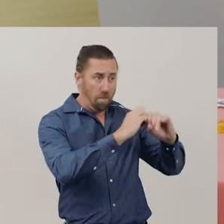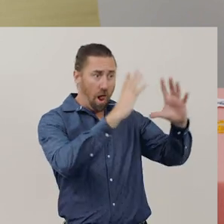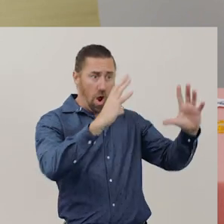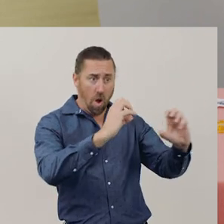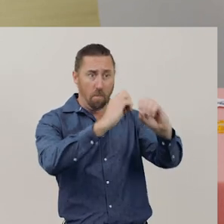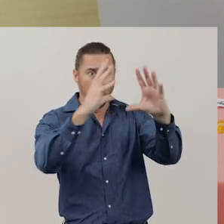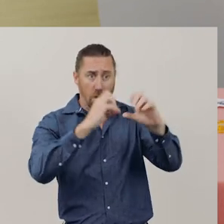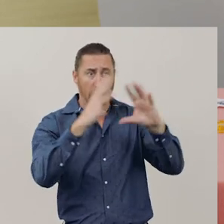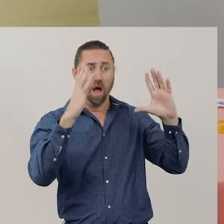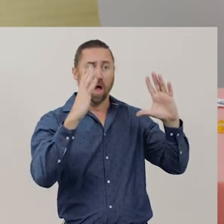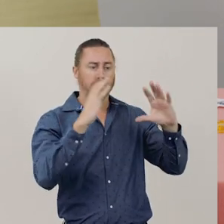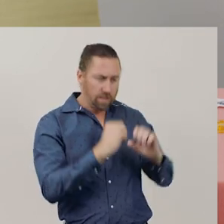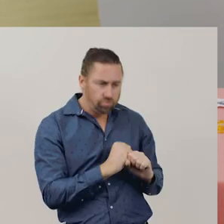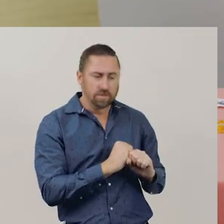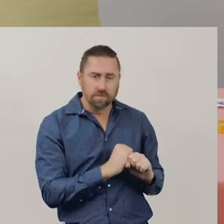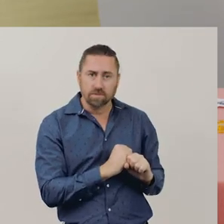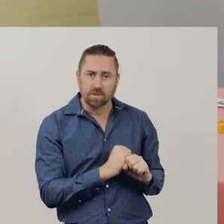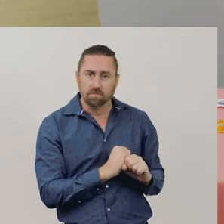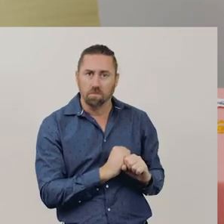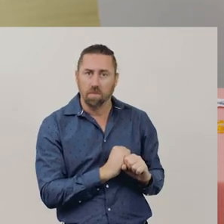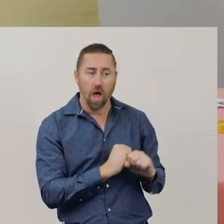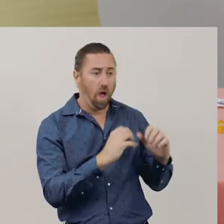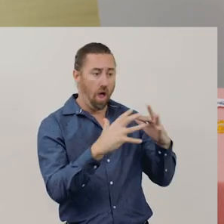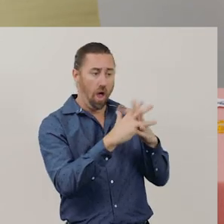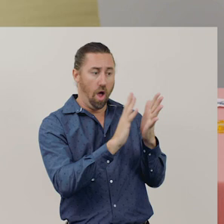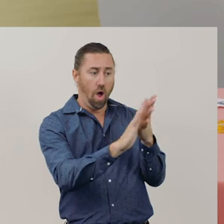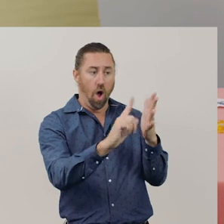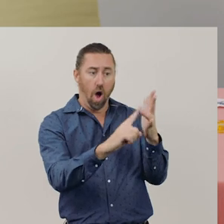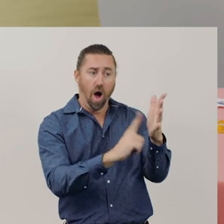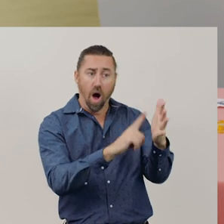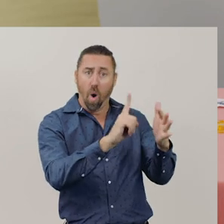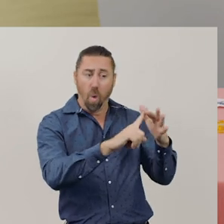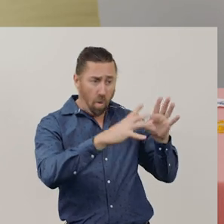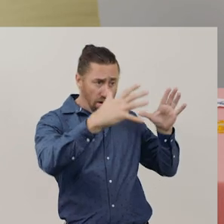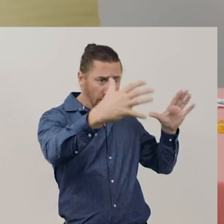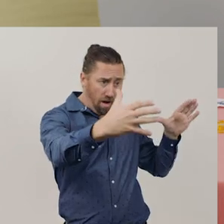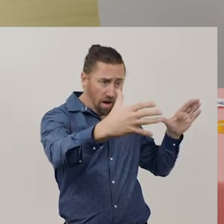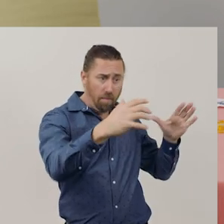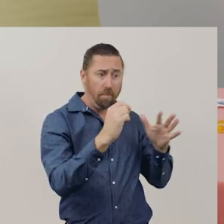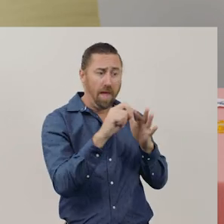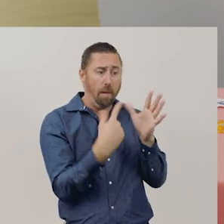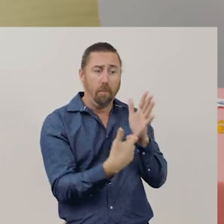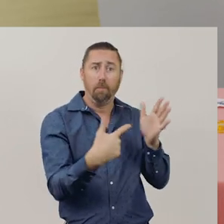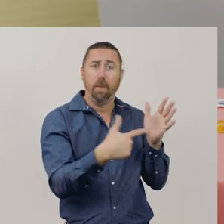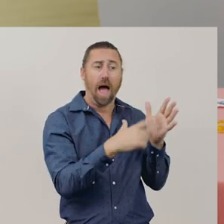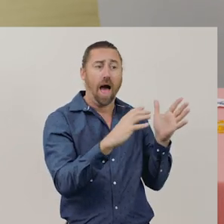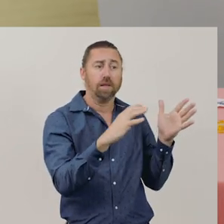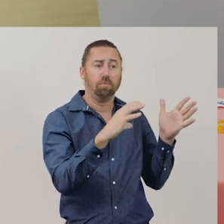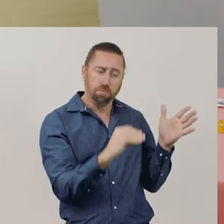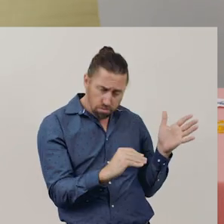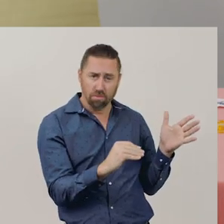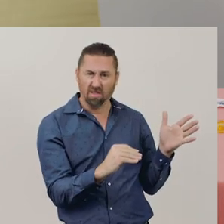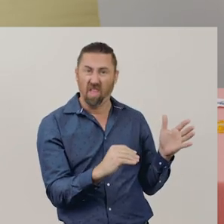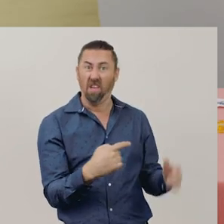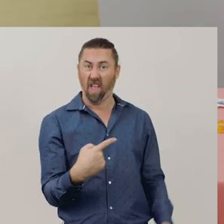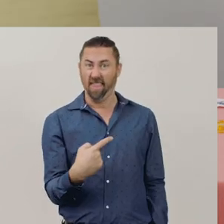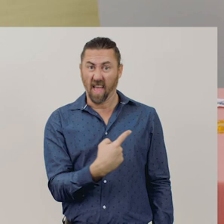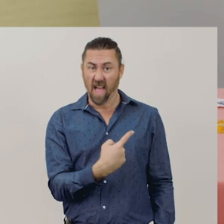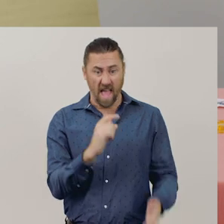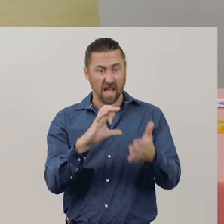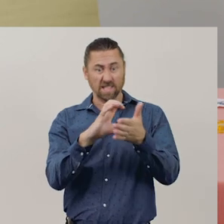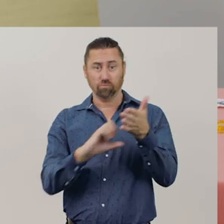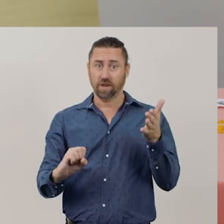A part was removed from the whole. This is a real-life example of a subtraction.